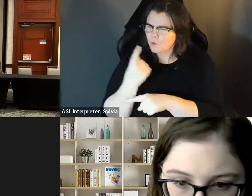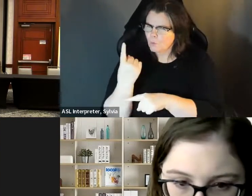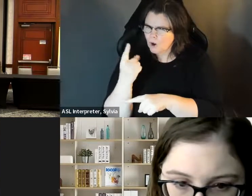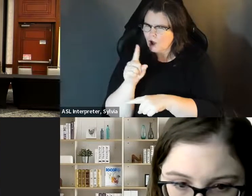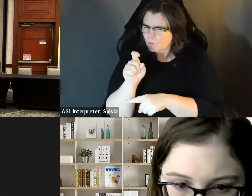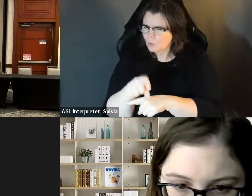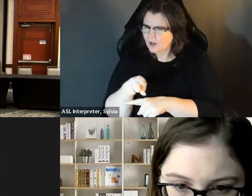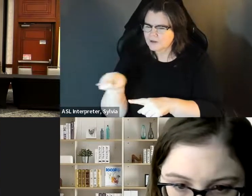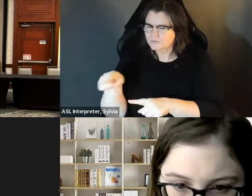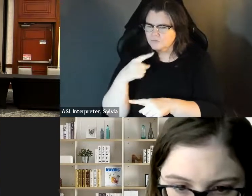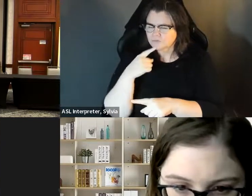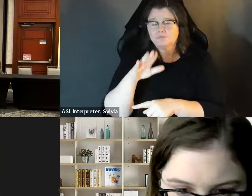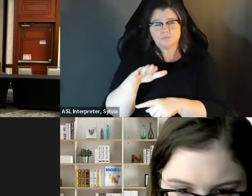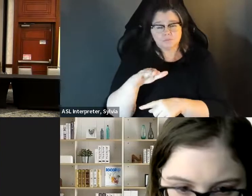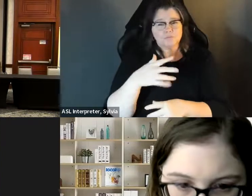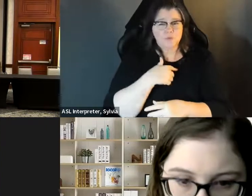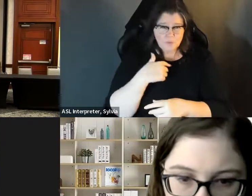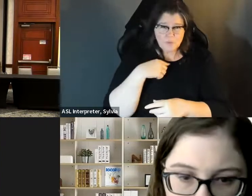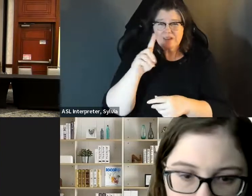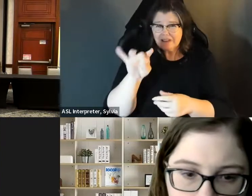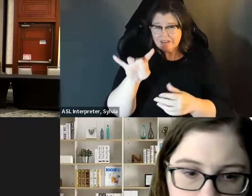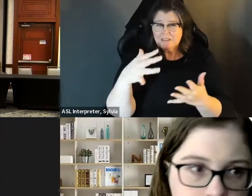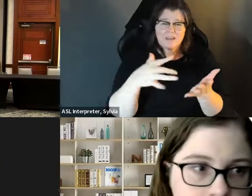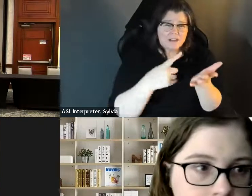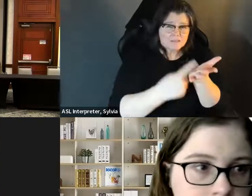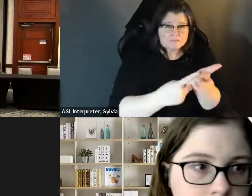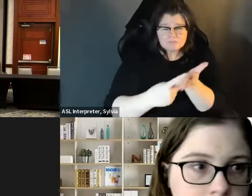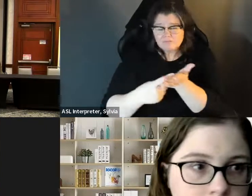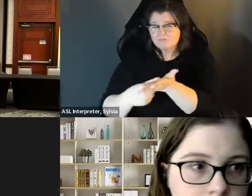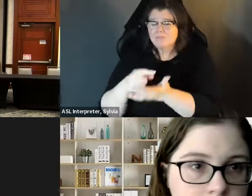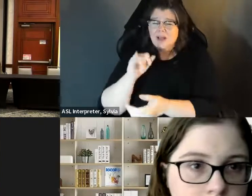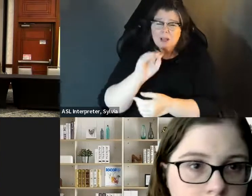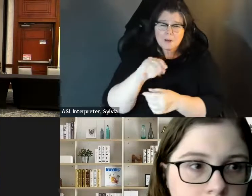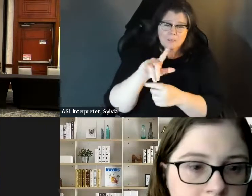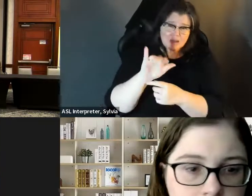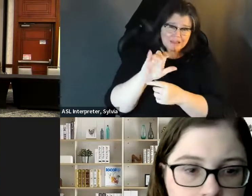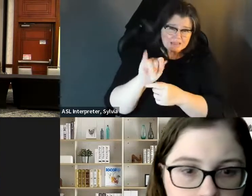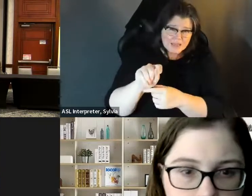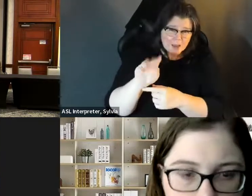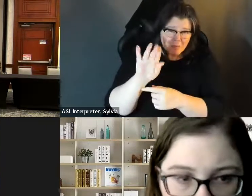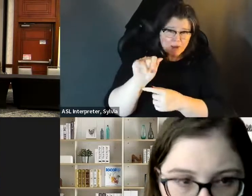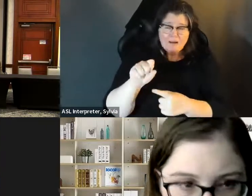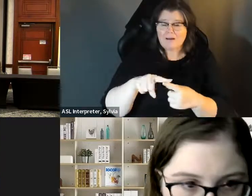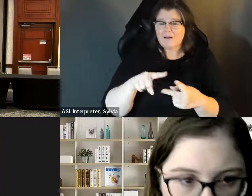so we had one question come from dameian and then I think our other comoderator might have some questions if there's